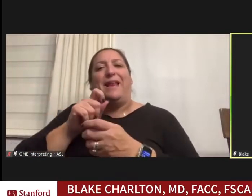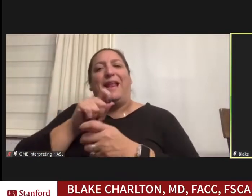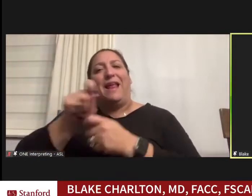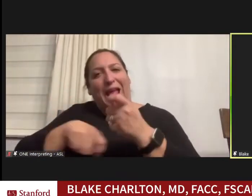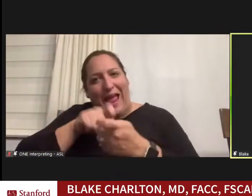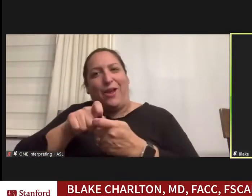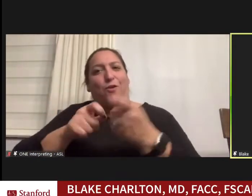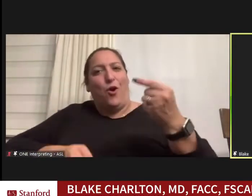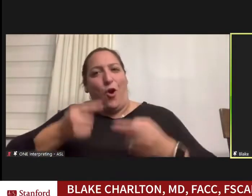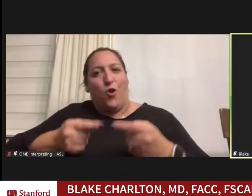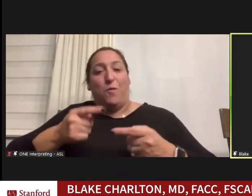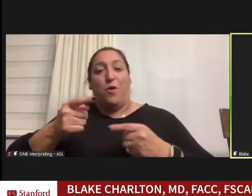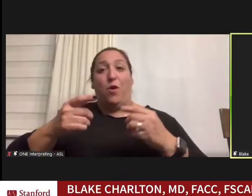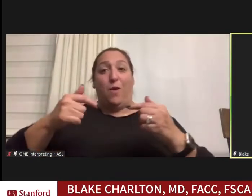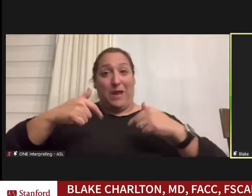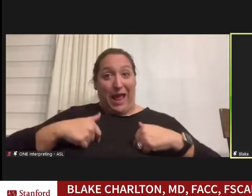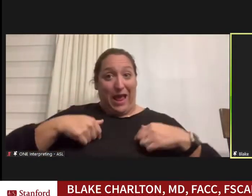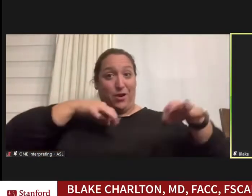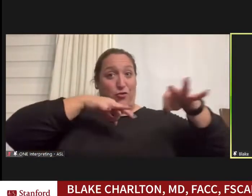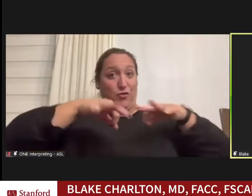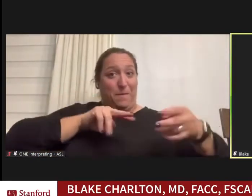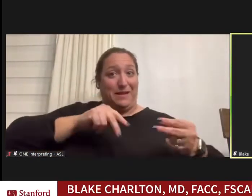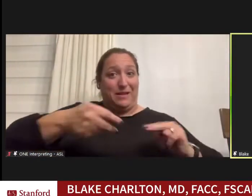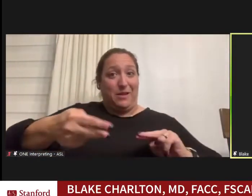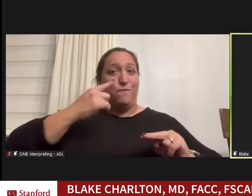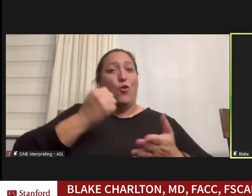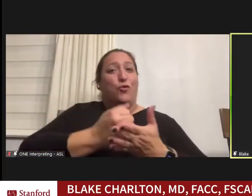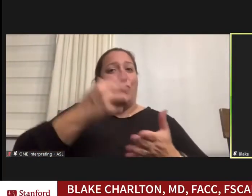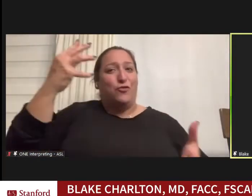what I was describing was dyslexia for the rich and the privileged.